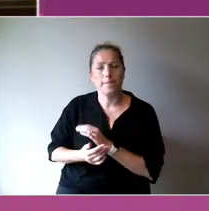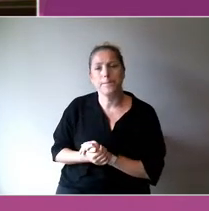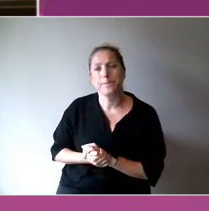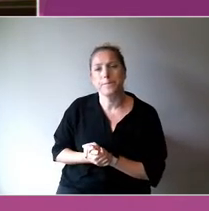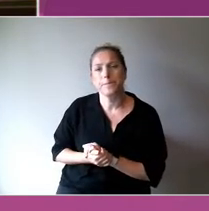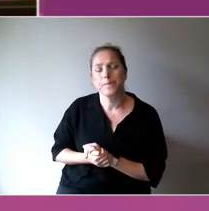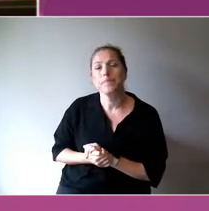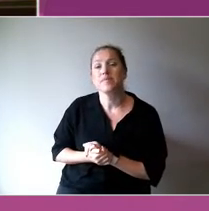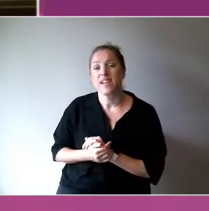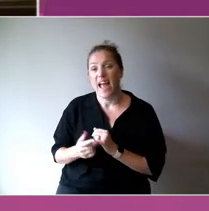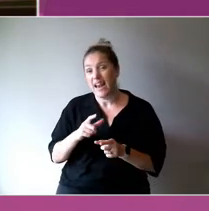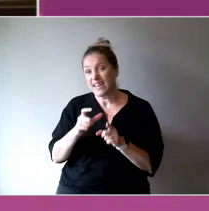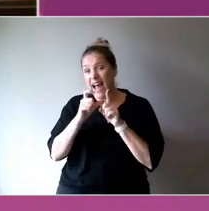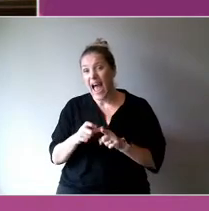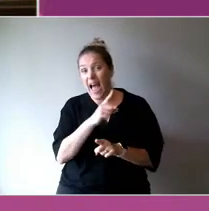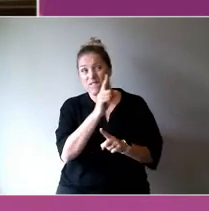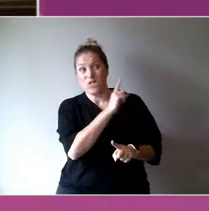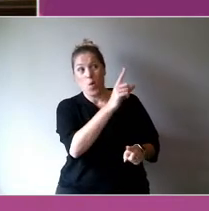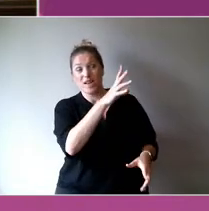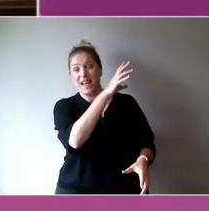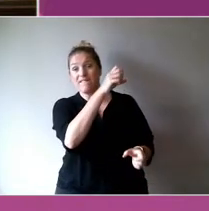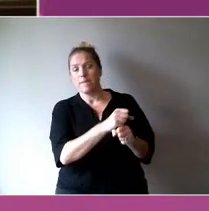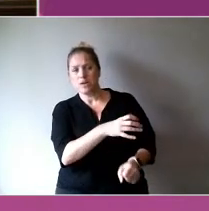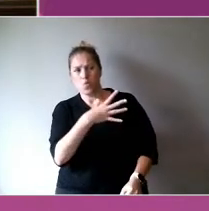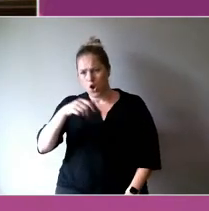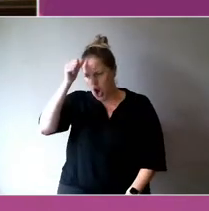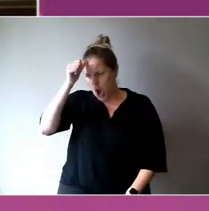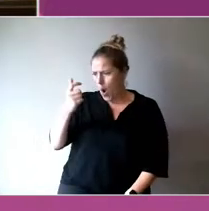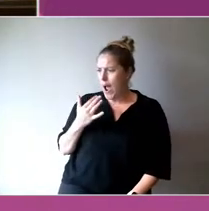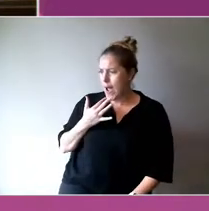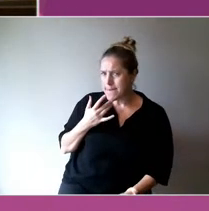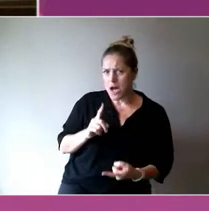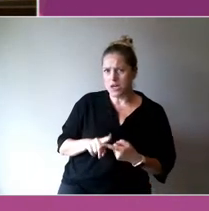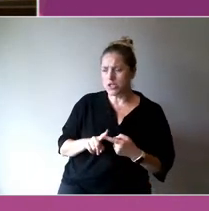that so you can say there's a benefit cost ratio that's greater than one.